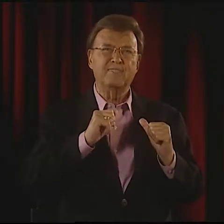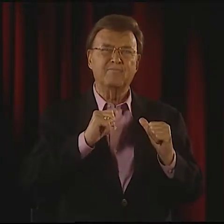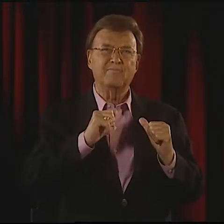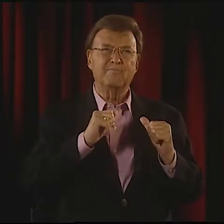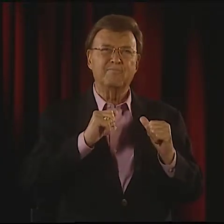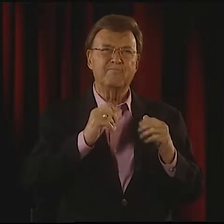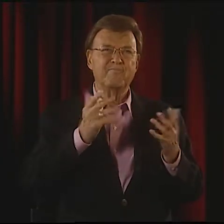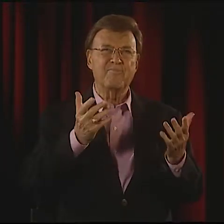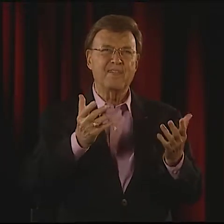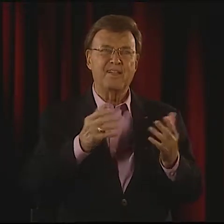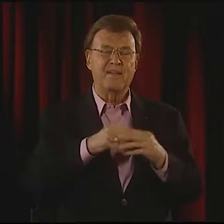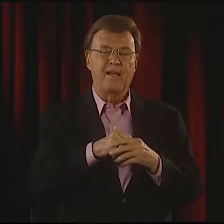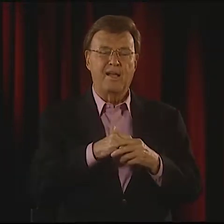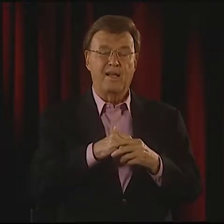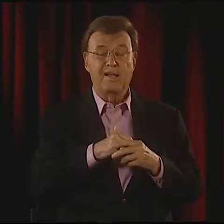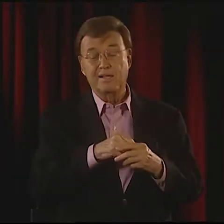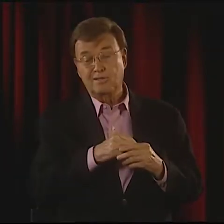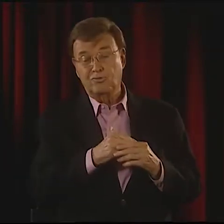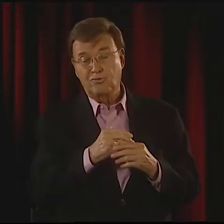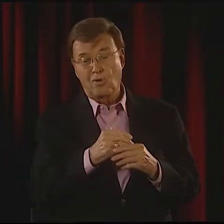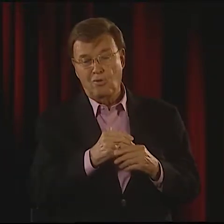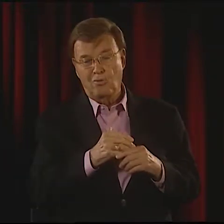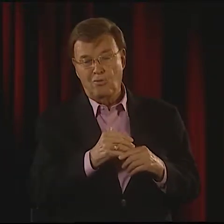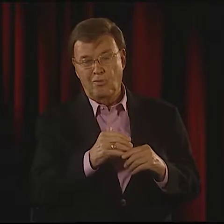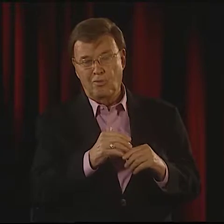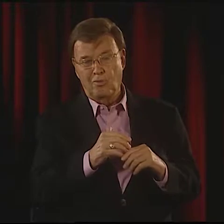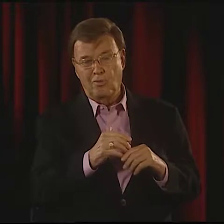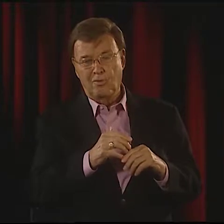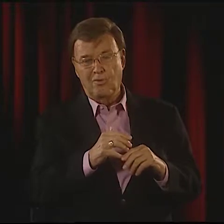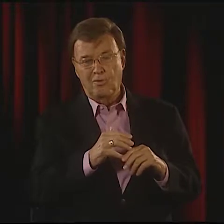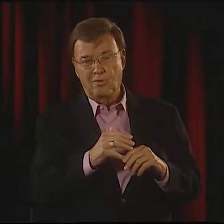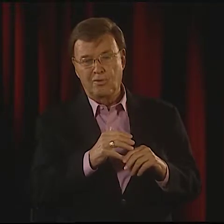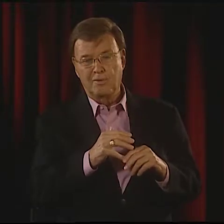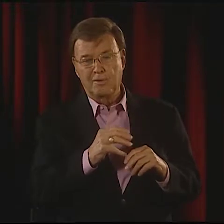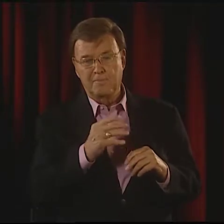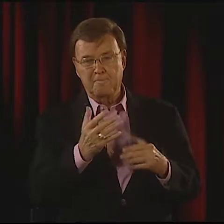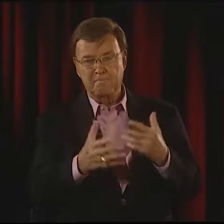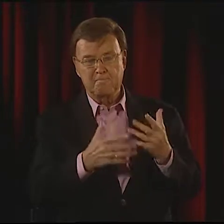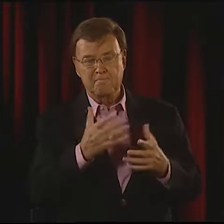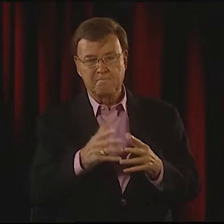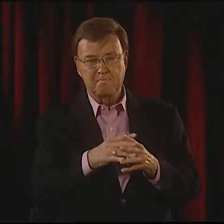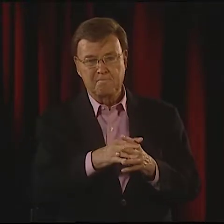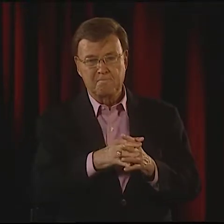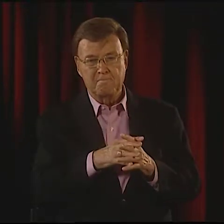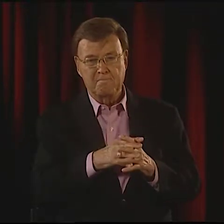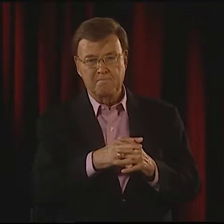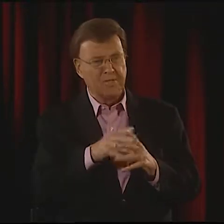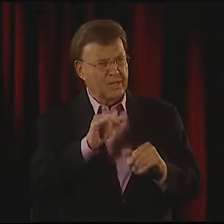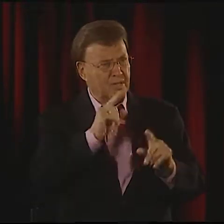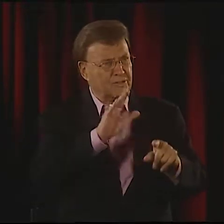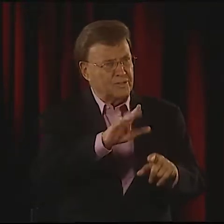HE TAUGHT US POETRY AND ACTING, SO MAYBE--